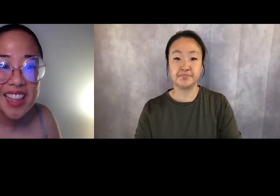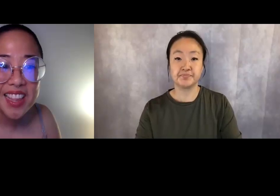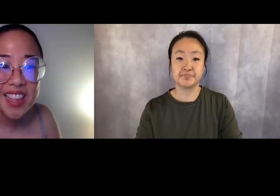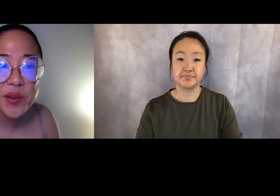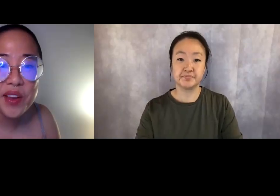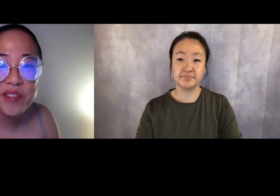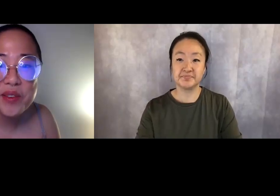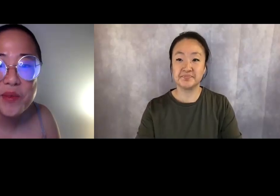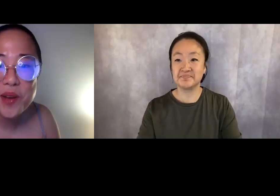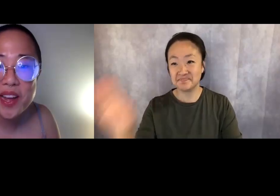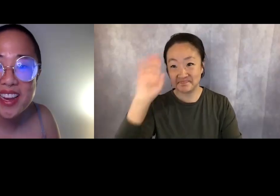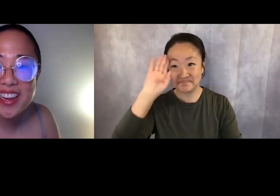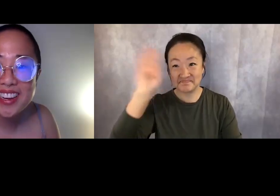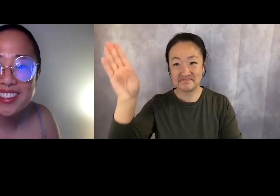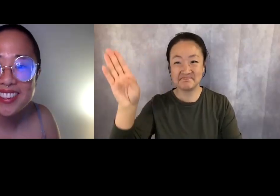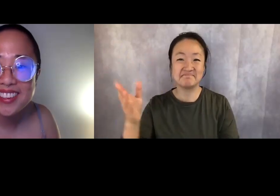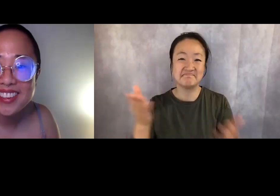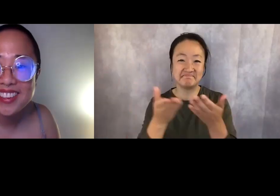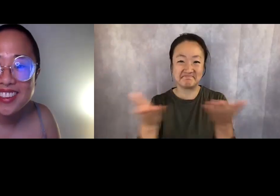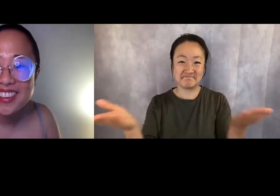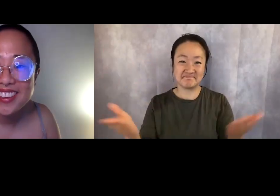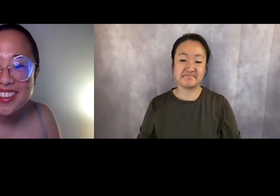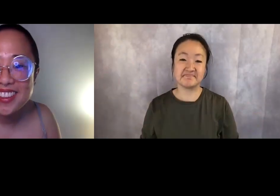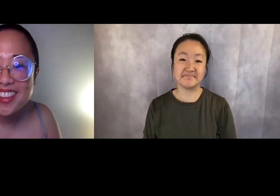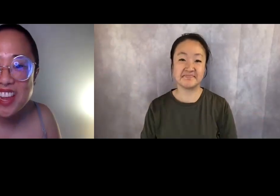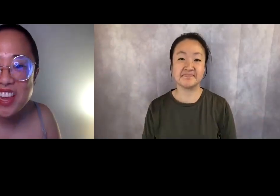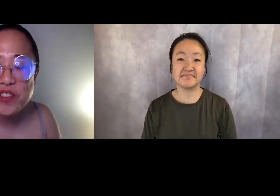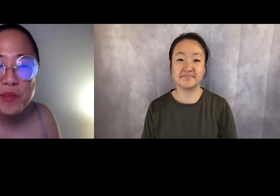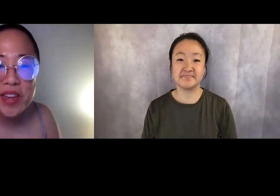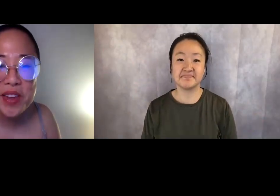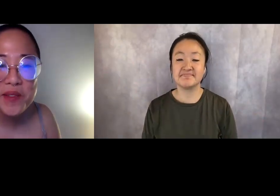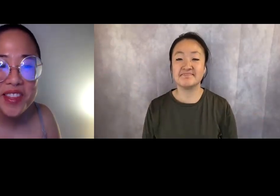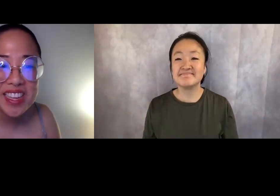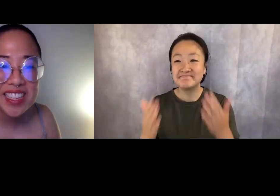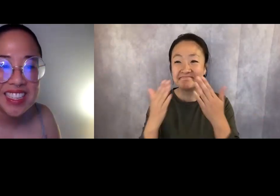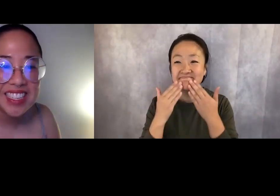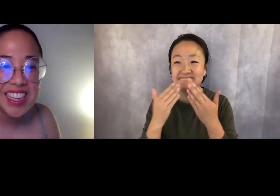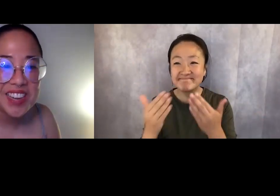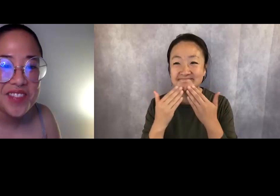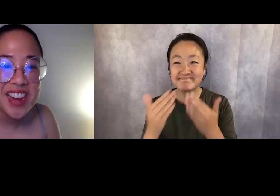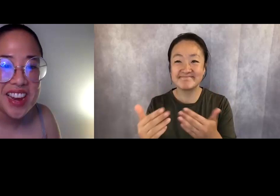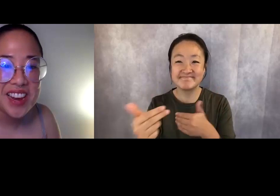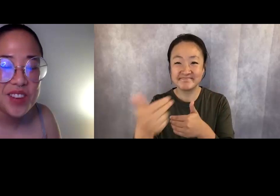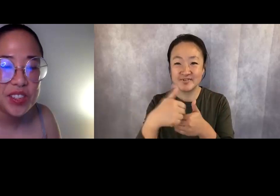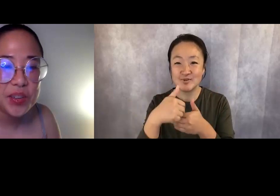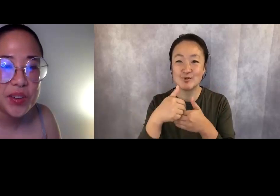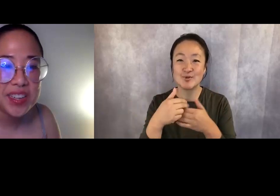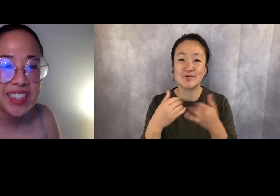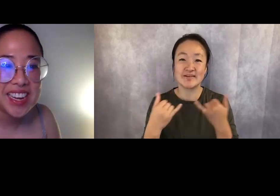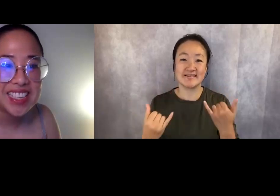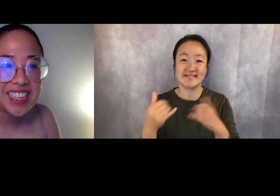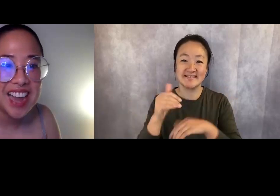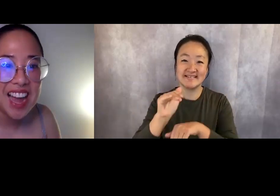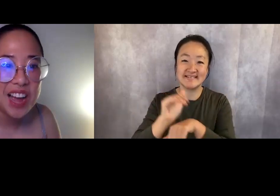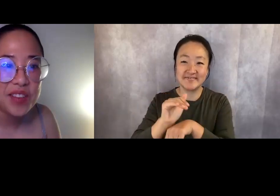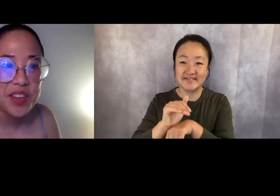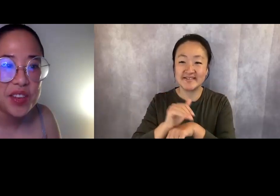Hello, everyone! Thank you for being with us this evening. We're so excited to have